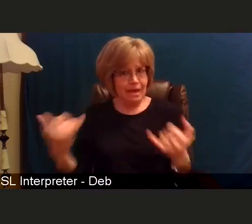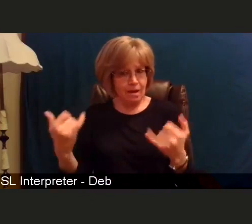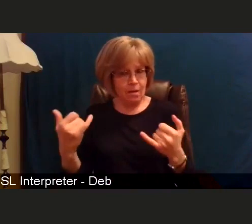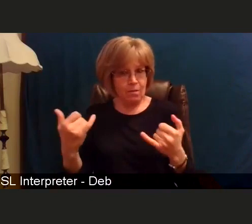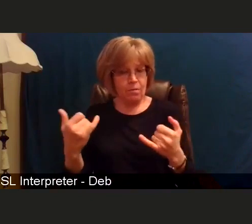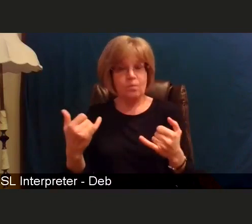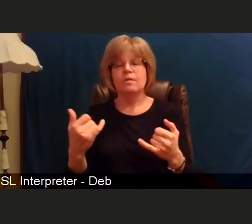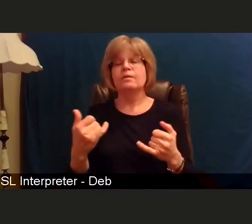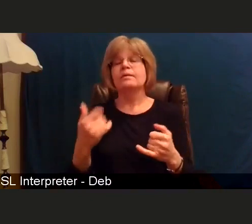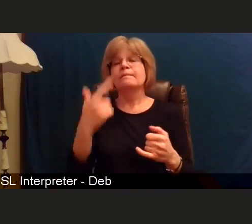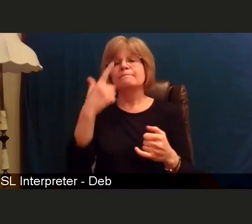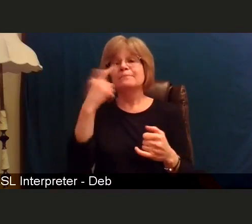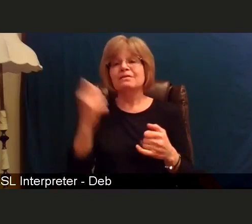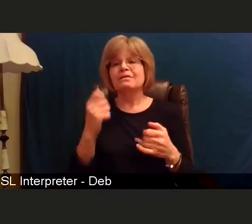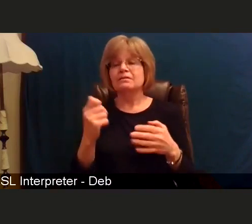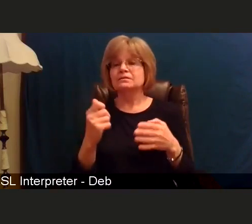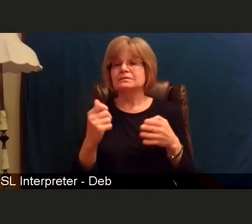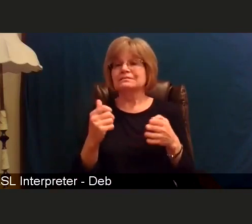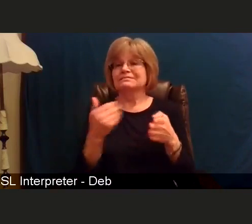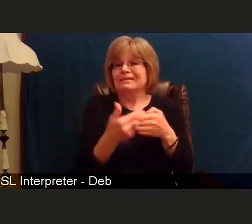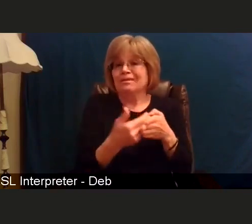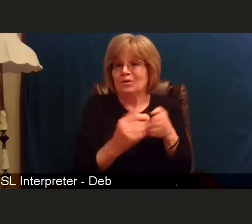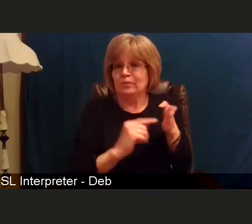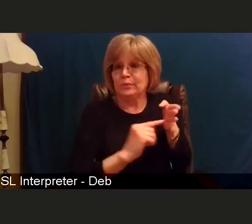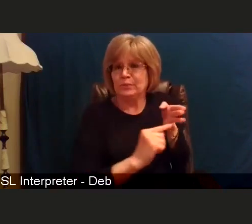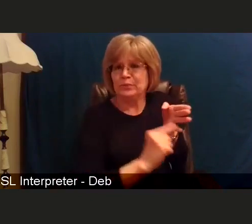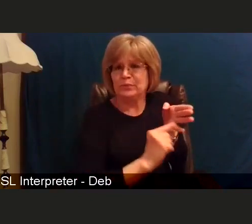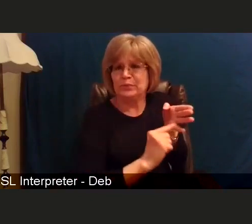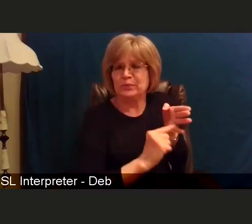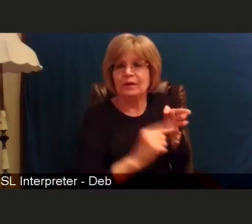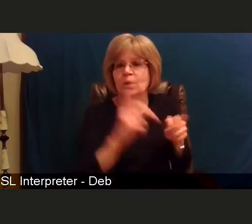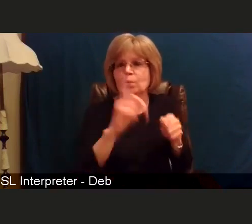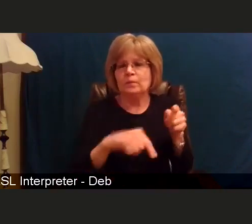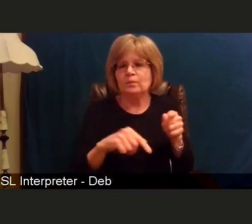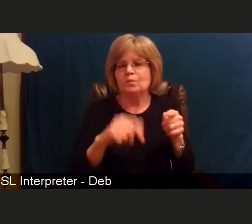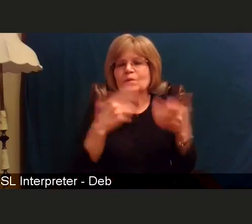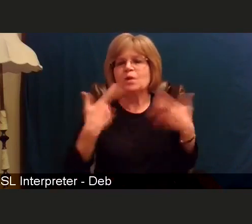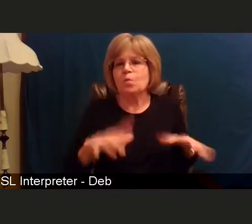we are not also trying to vaccinate tier 1A and tier 1B.